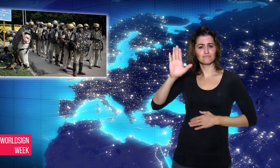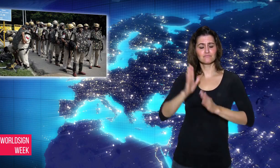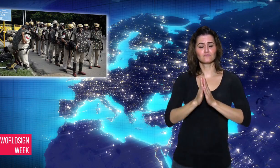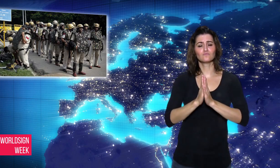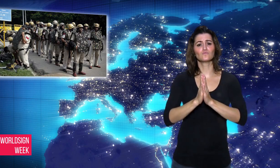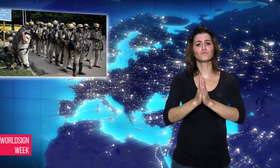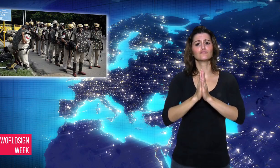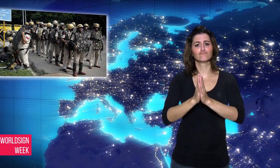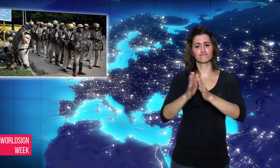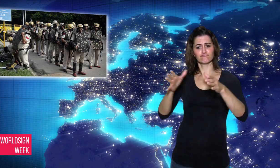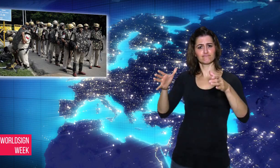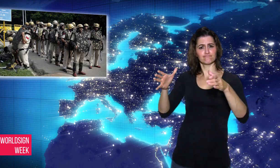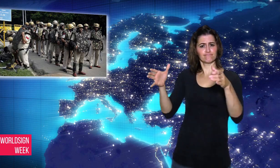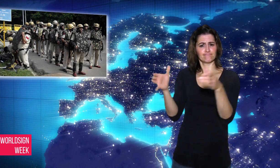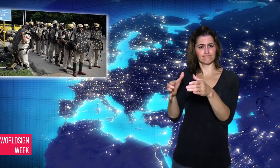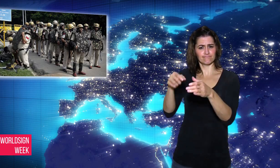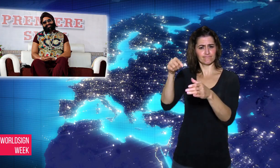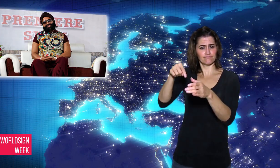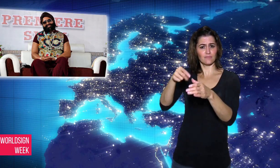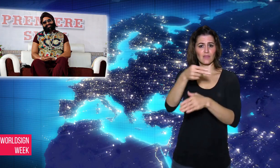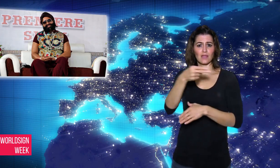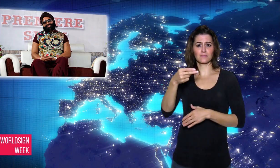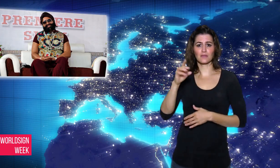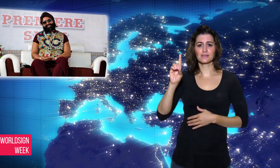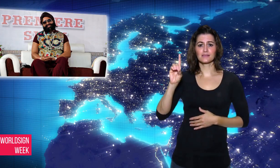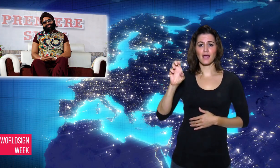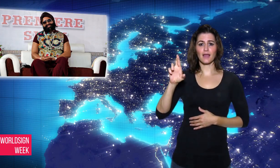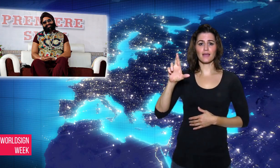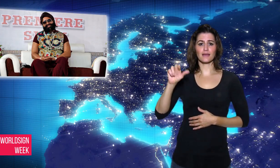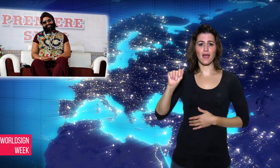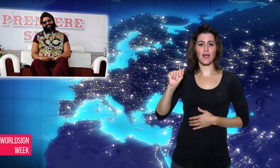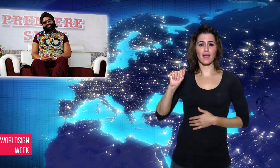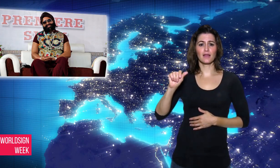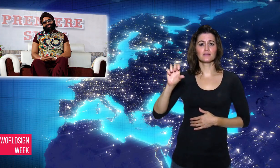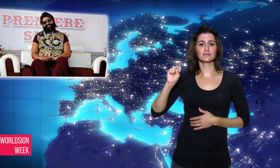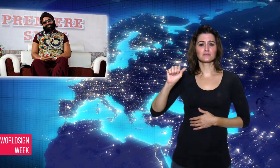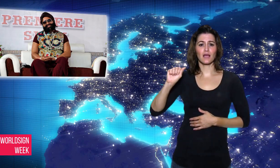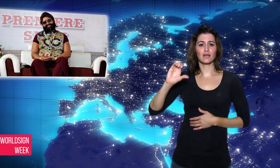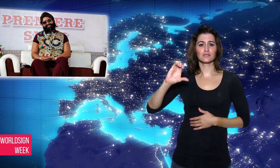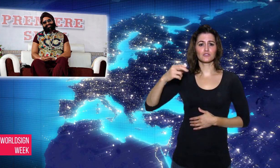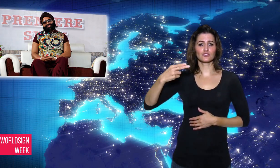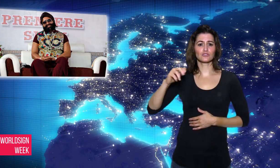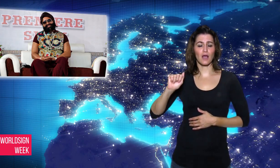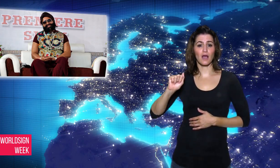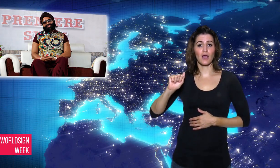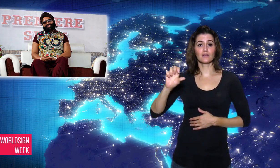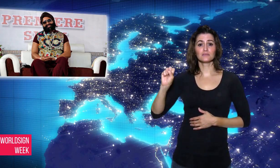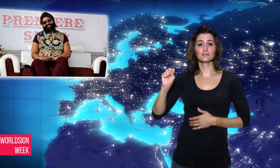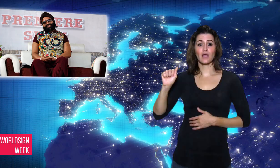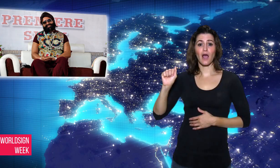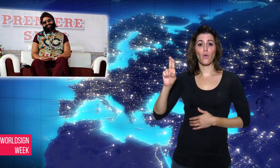followers and it supports vegetarianism